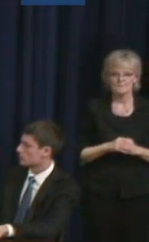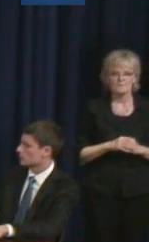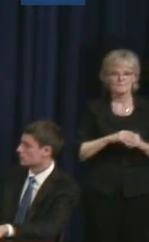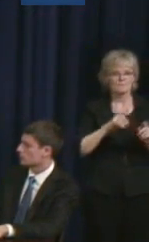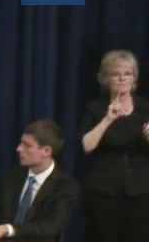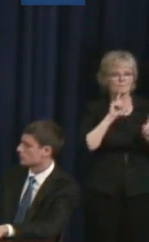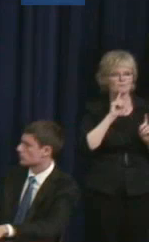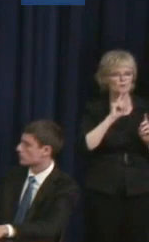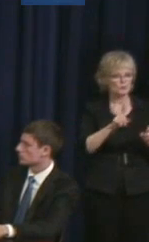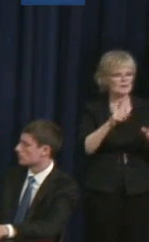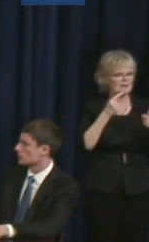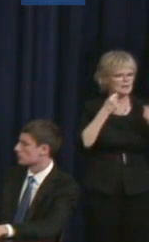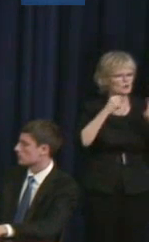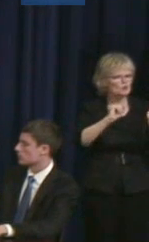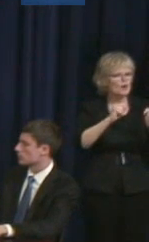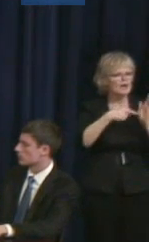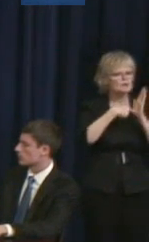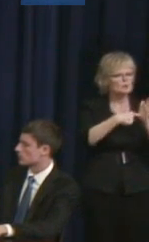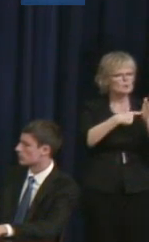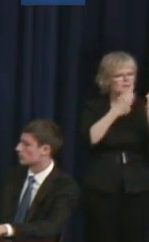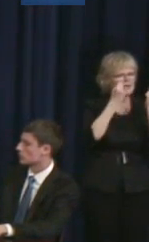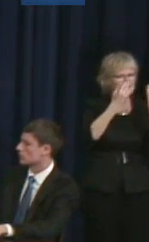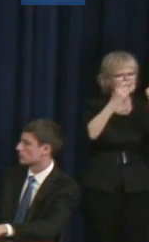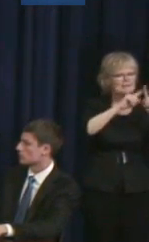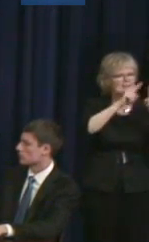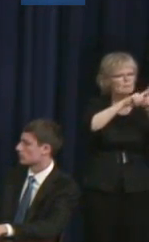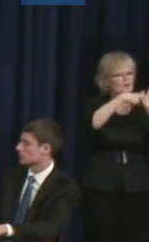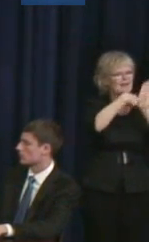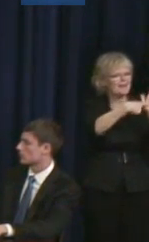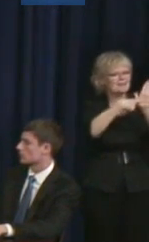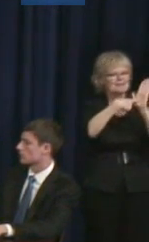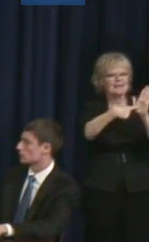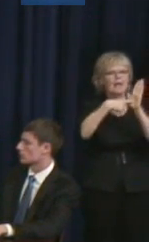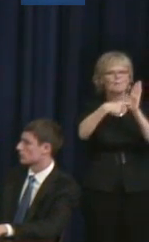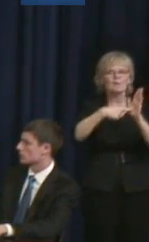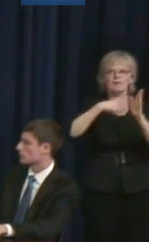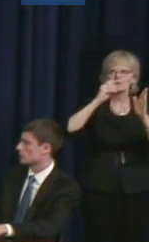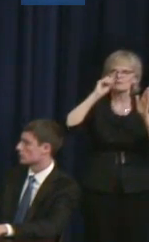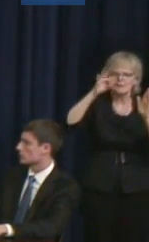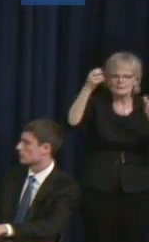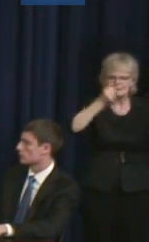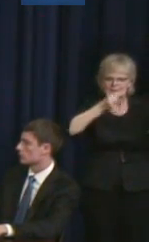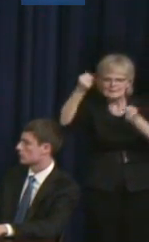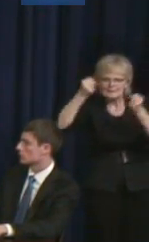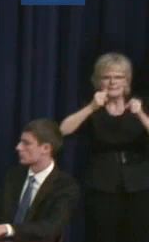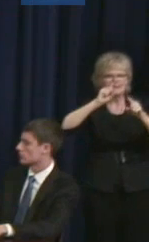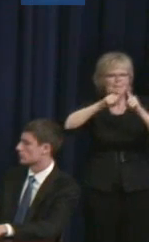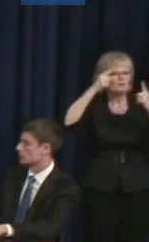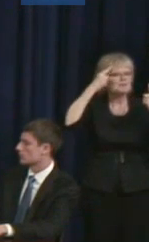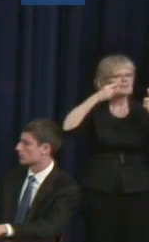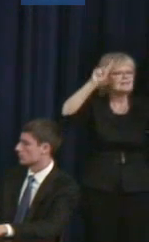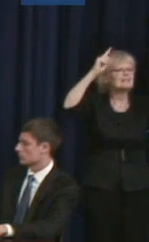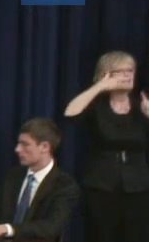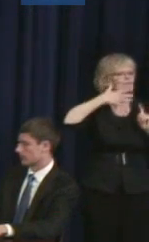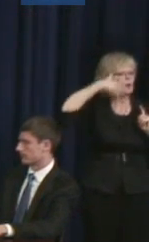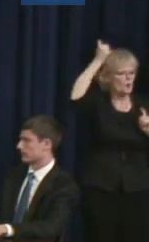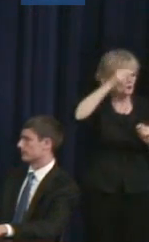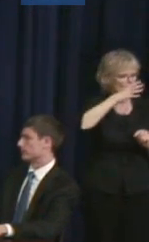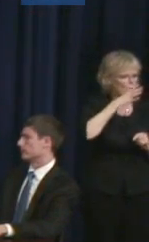present as many examples of successful older women, you know, disabled women who are attorneys, who are